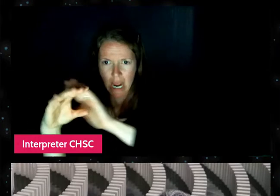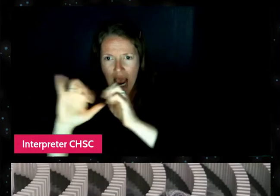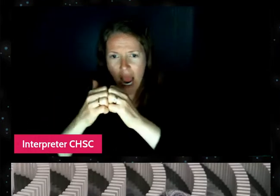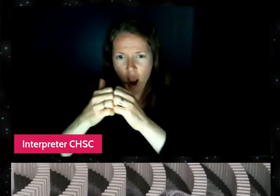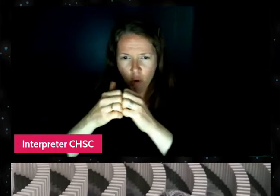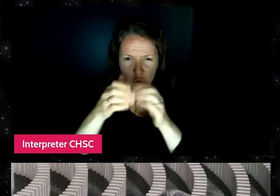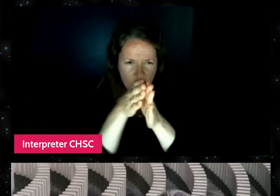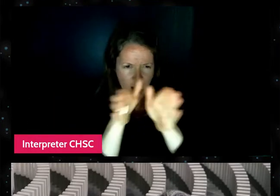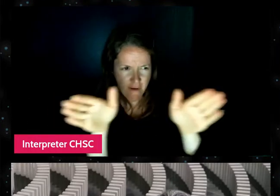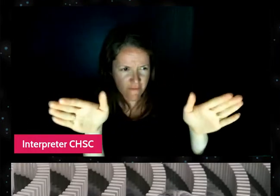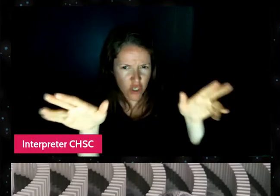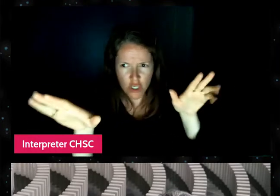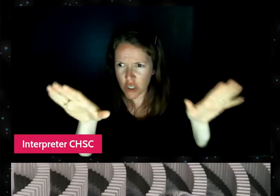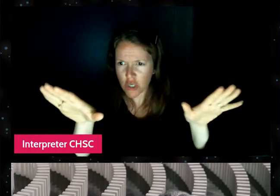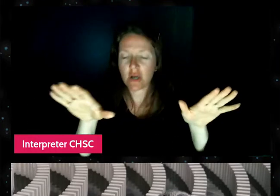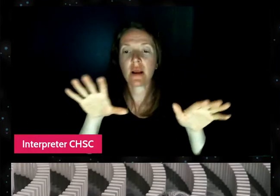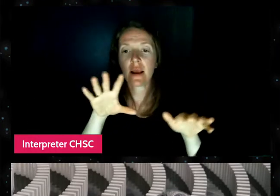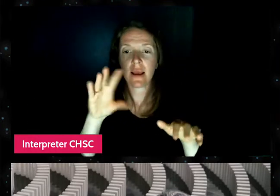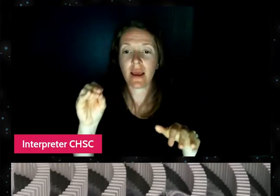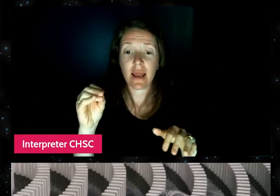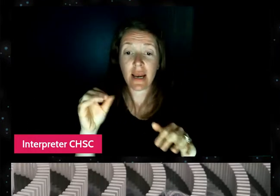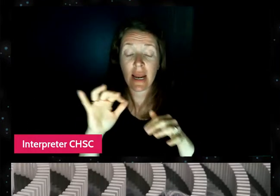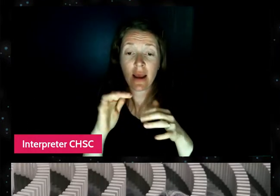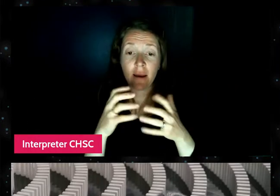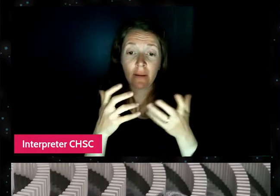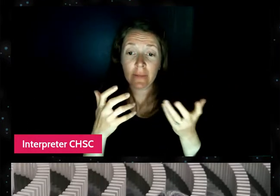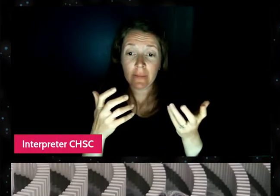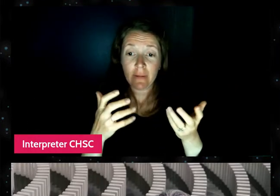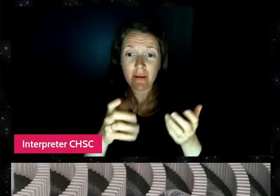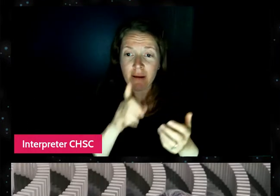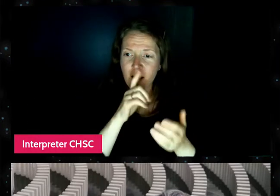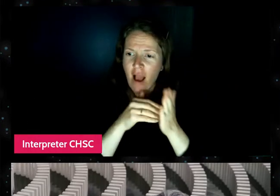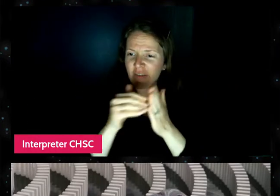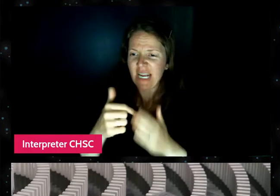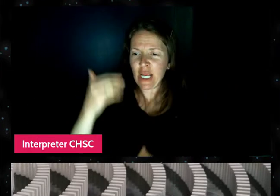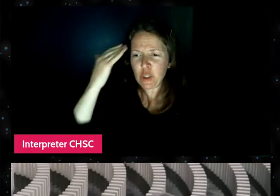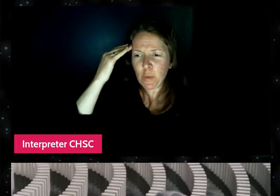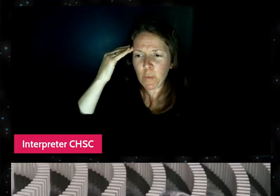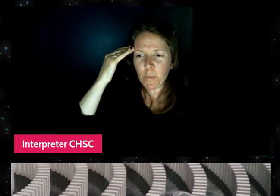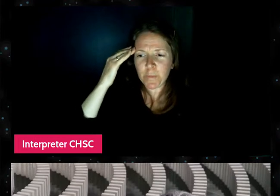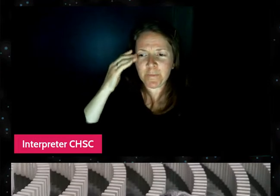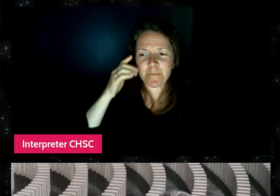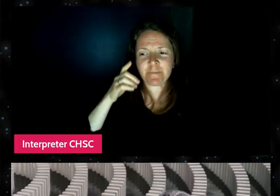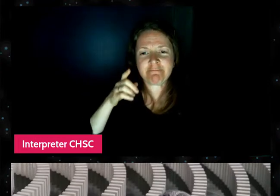And often I was very confident in knowing that, hey, I could always sort of,